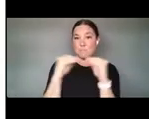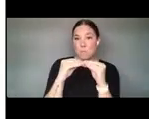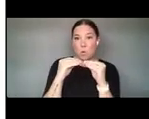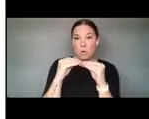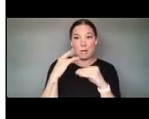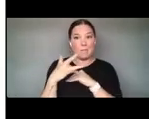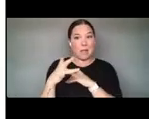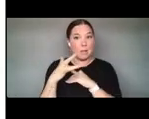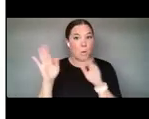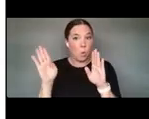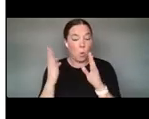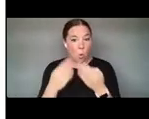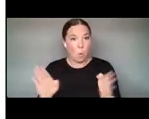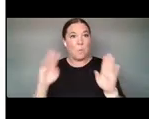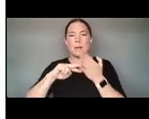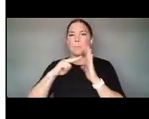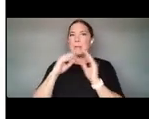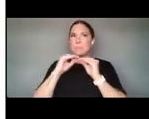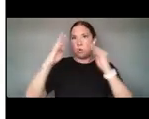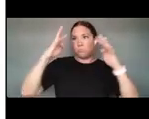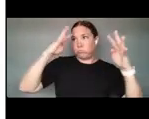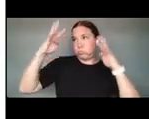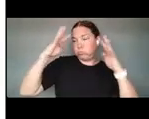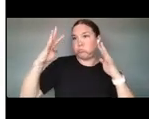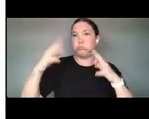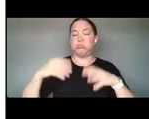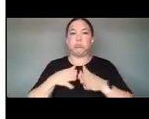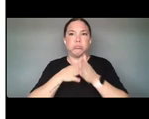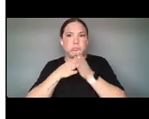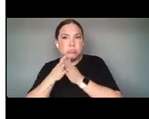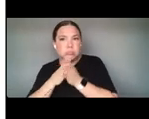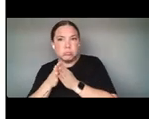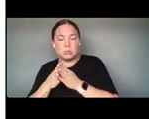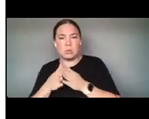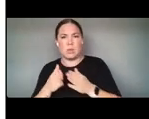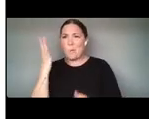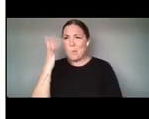WHY DO WE NEED IT? BECAUSE SO MANY THINGS DON'T MAKE SENSE ANYMORE, THEY'RE SO COMPLEX,